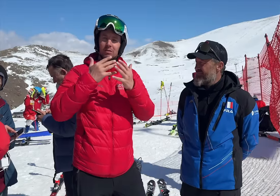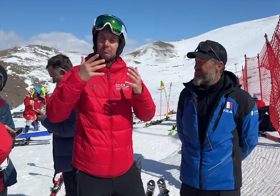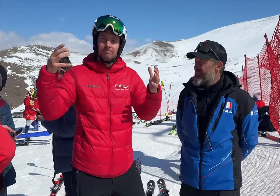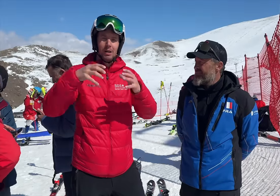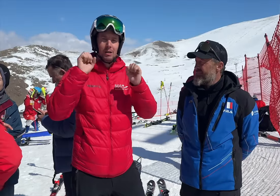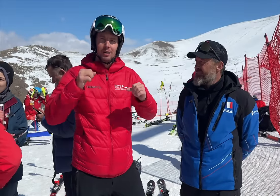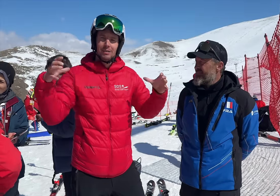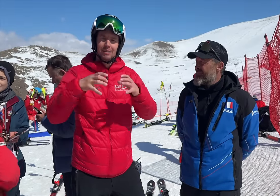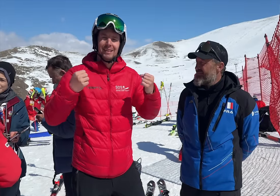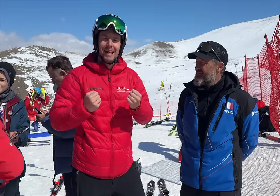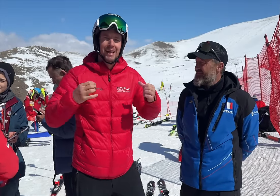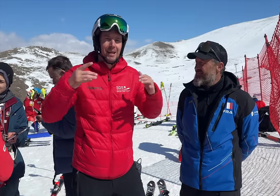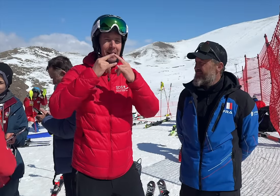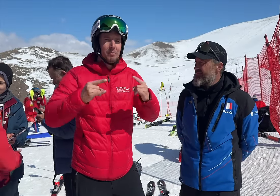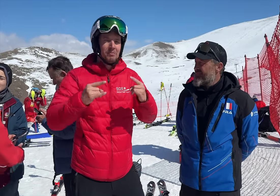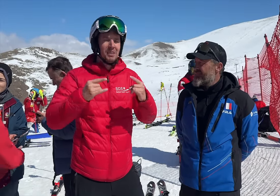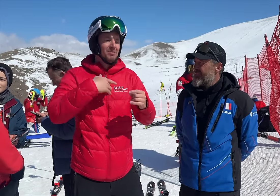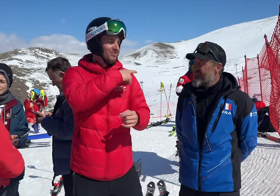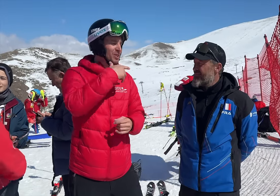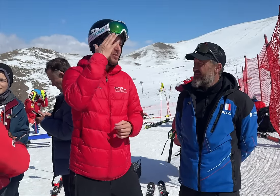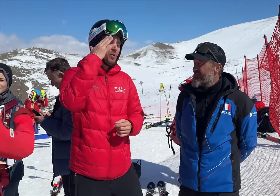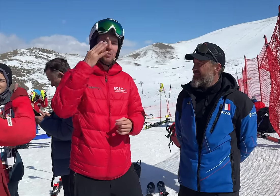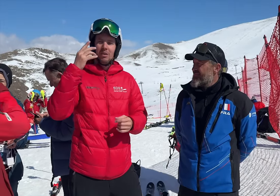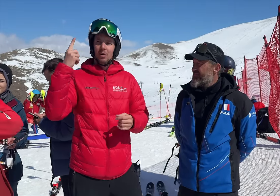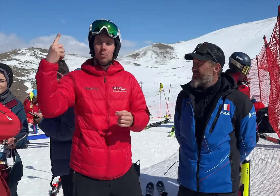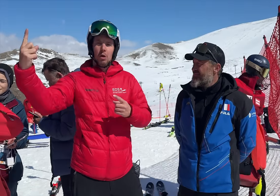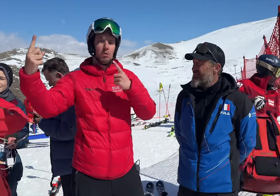people here and there. There used to be larger numbers of them but